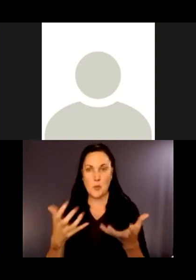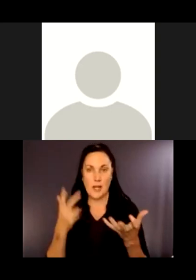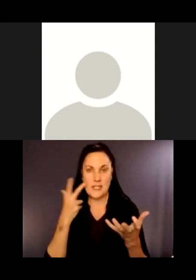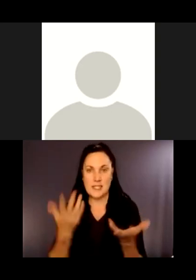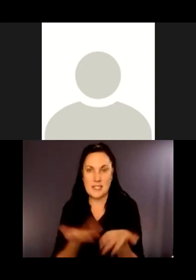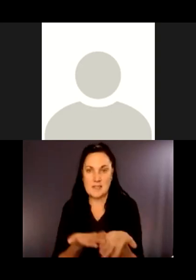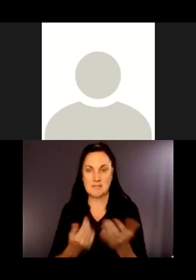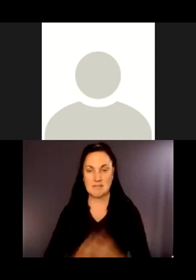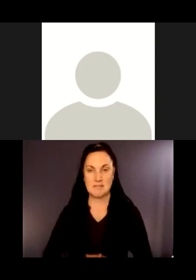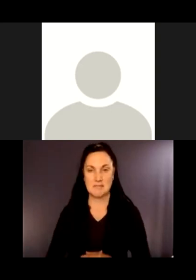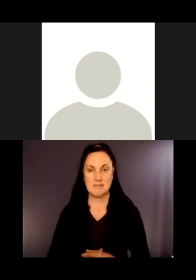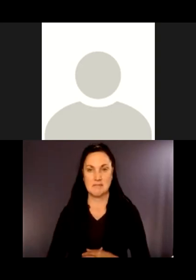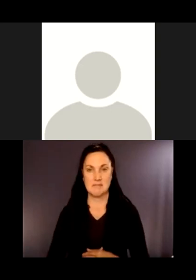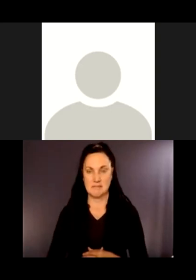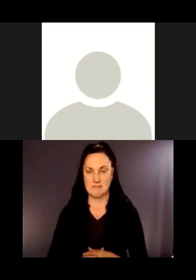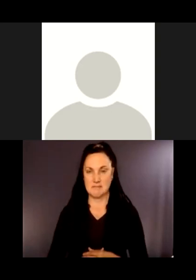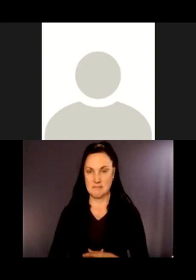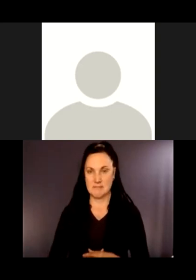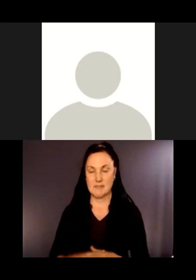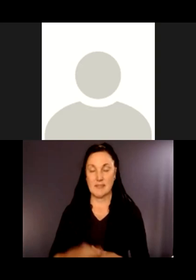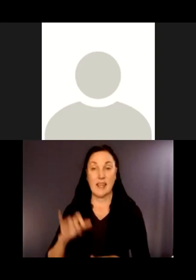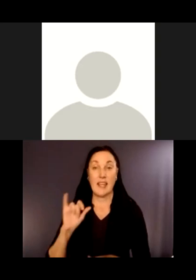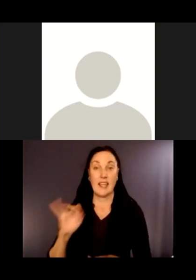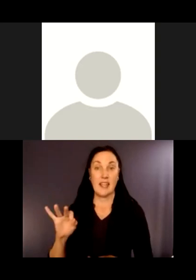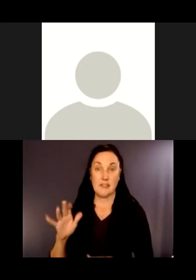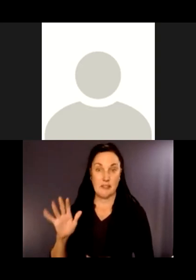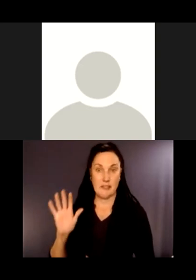If that was the highlight because you couldn't get very far down the trail, what kind of information would you want to